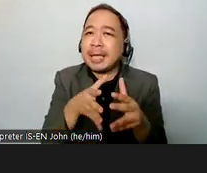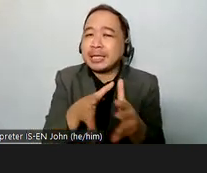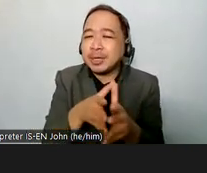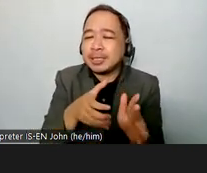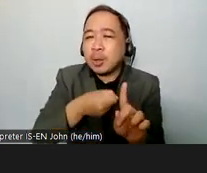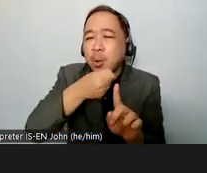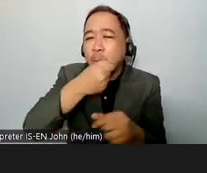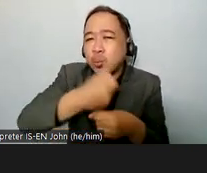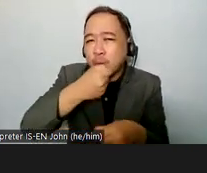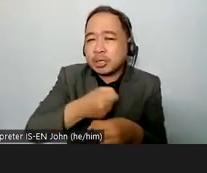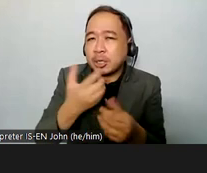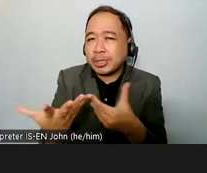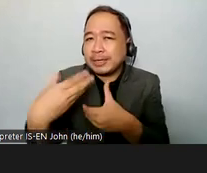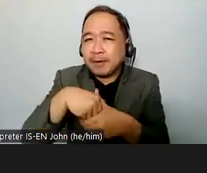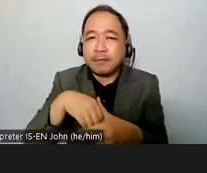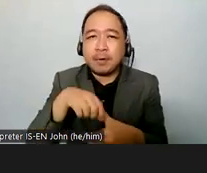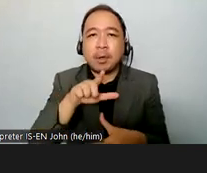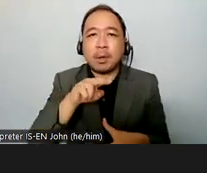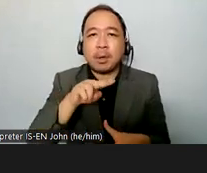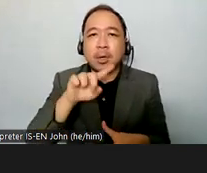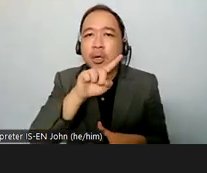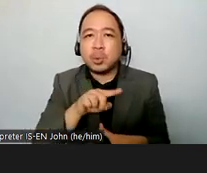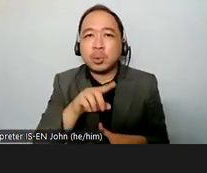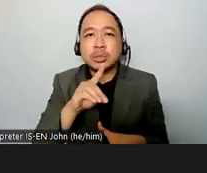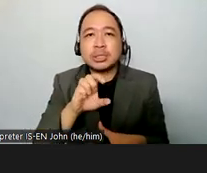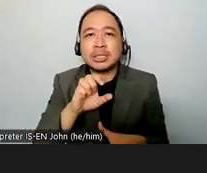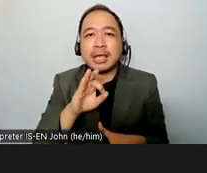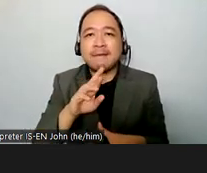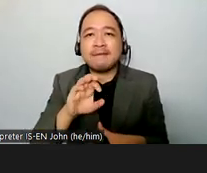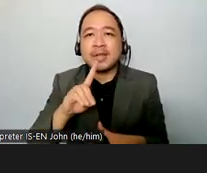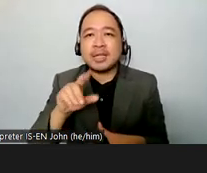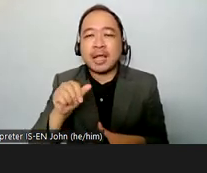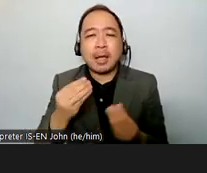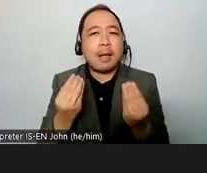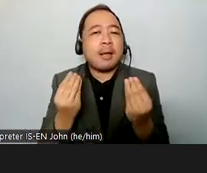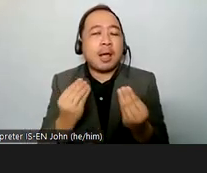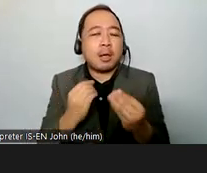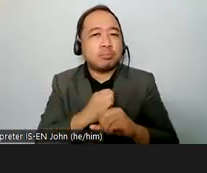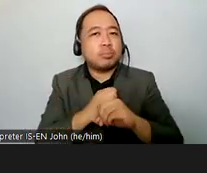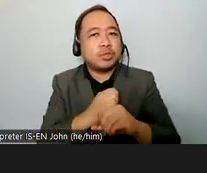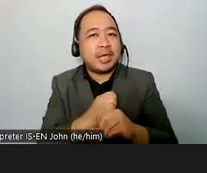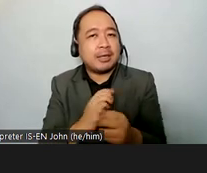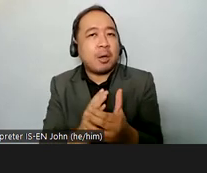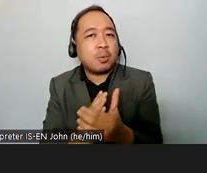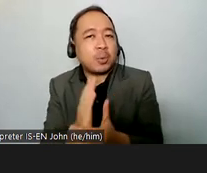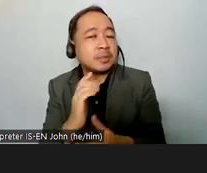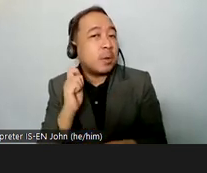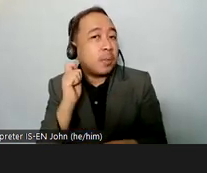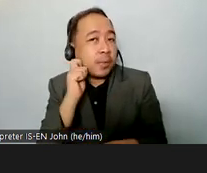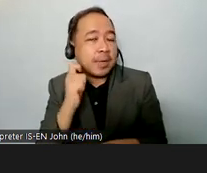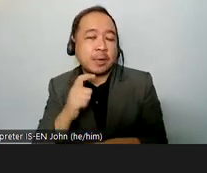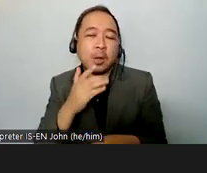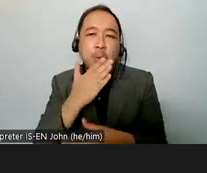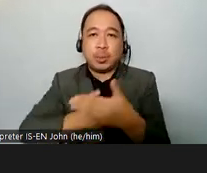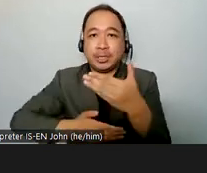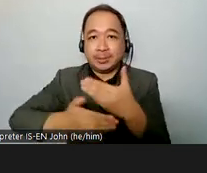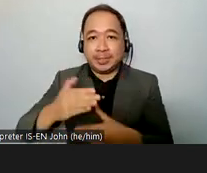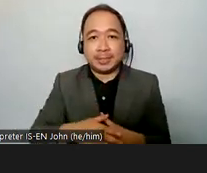to promote their rights and prevent the violation of women with disabilities so anna are you here